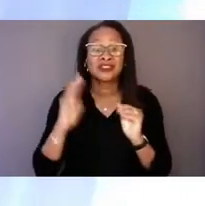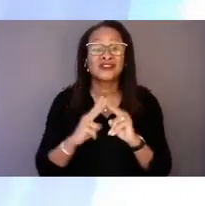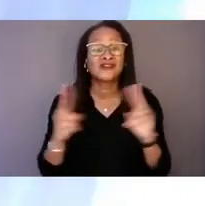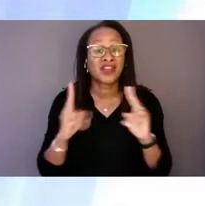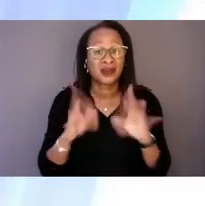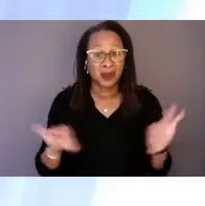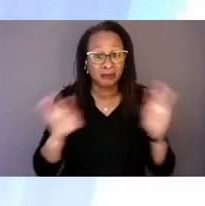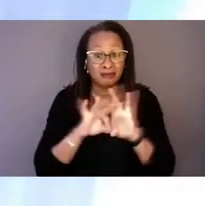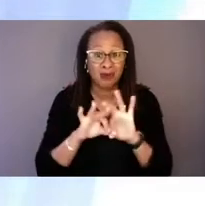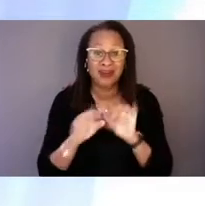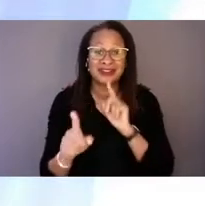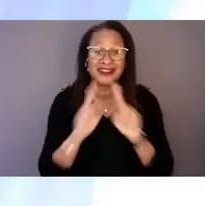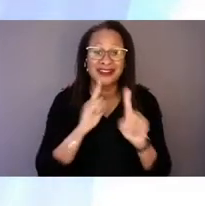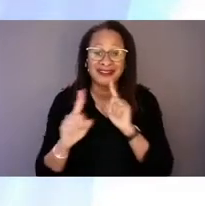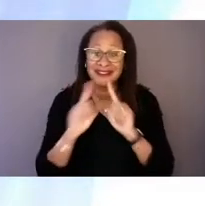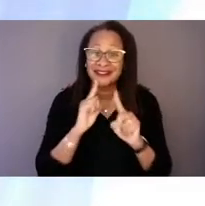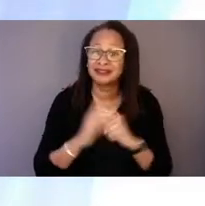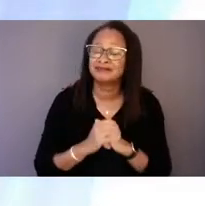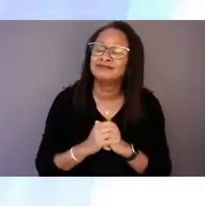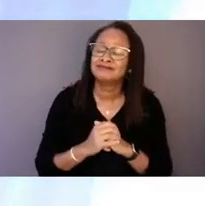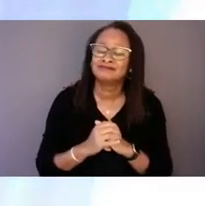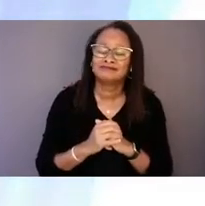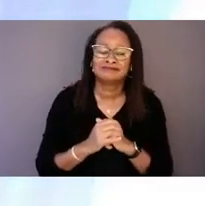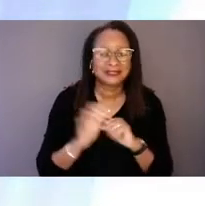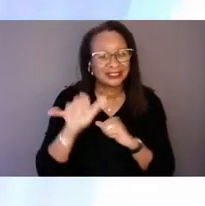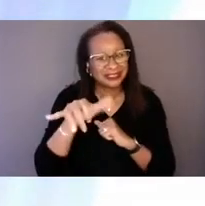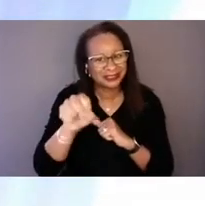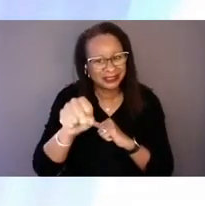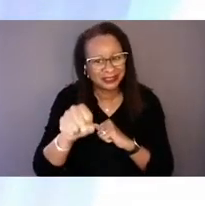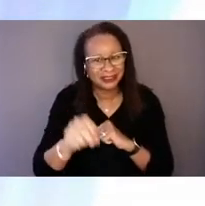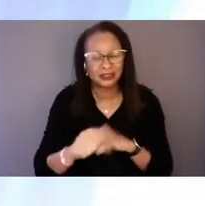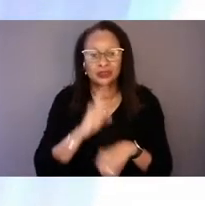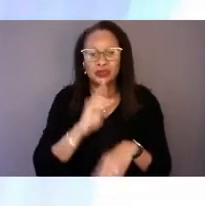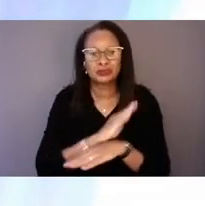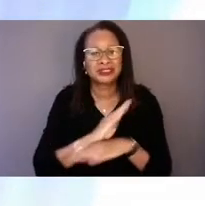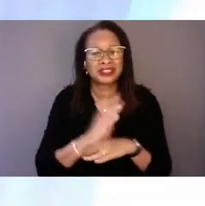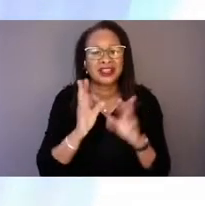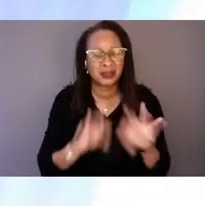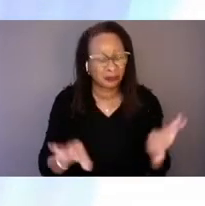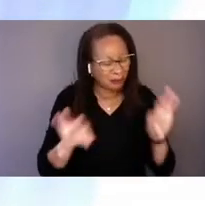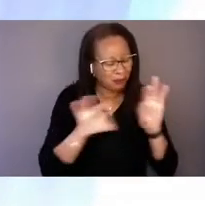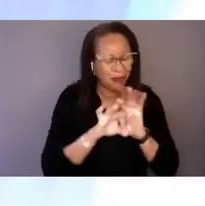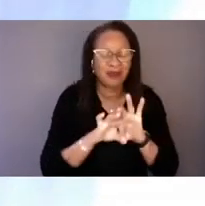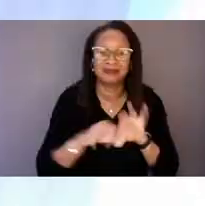It is indeed a really important and critical dialogue. Thank you.